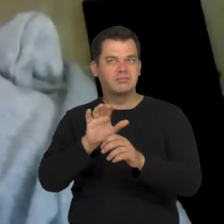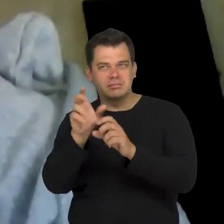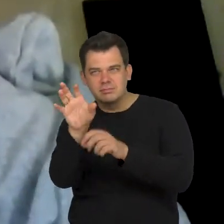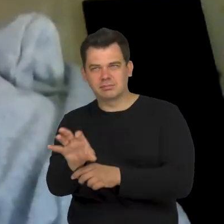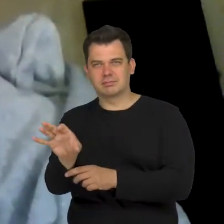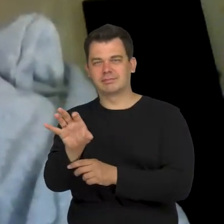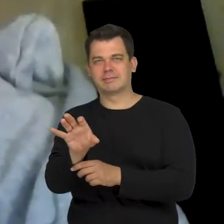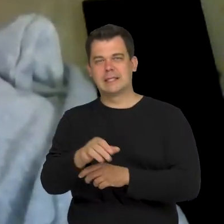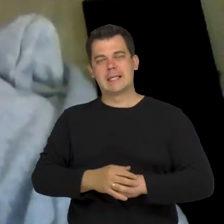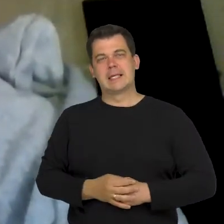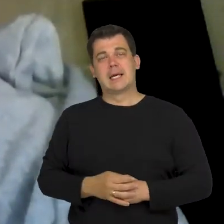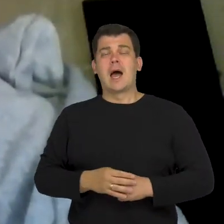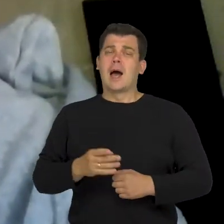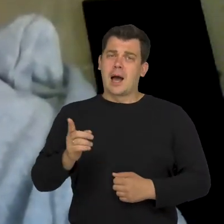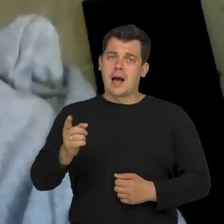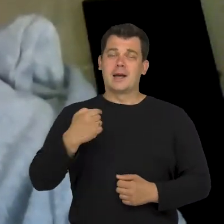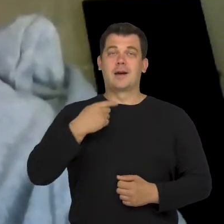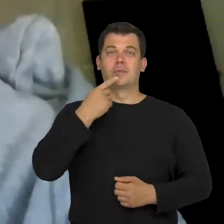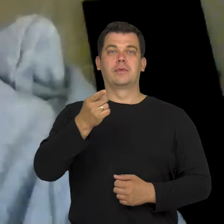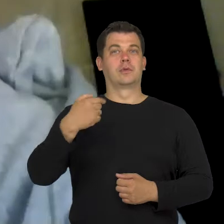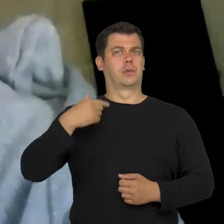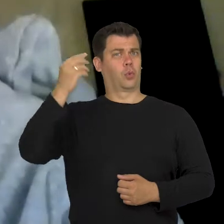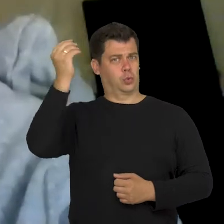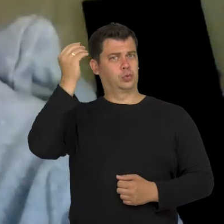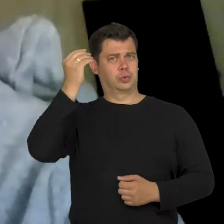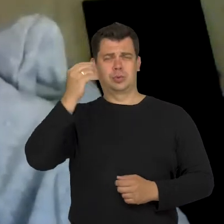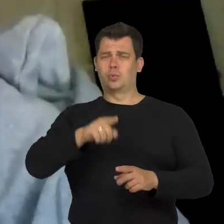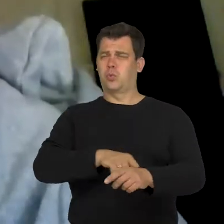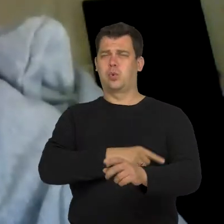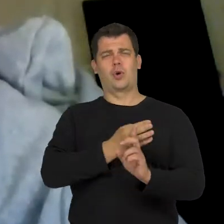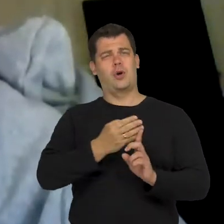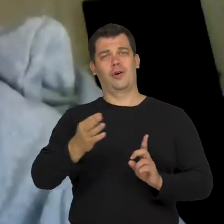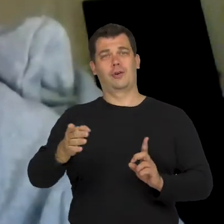But, as I said, I learnt it all and I think that I am still learning.